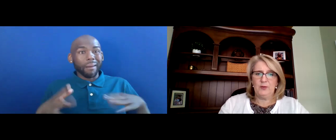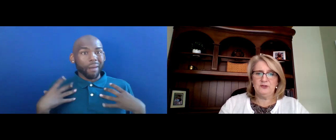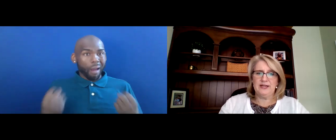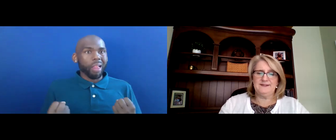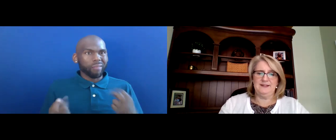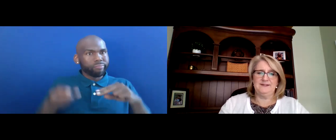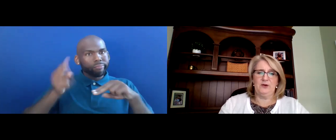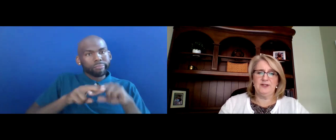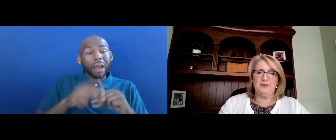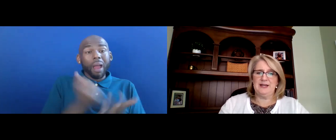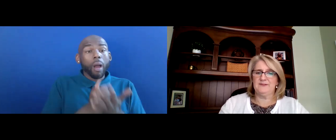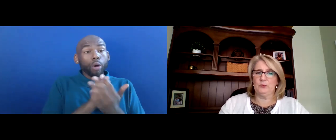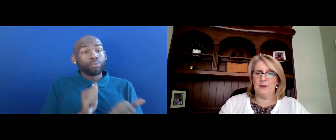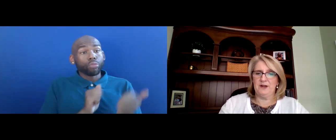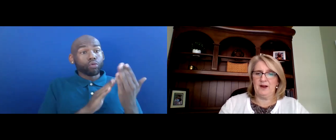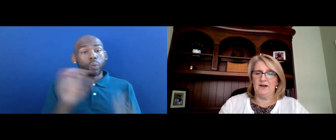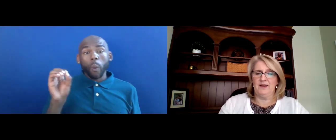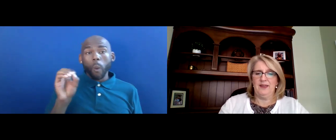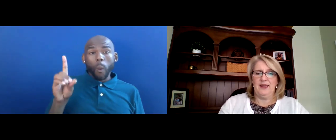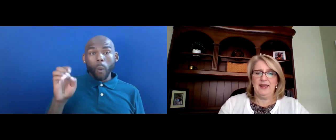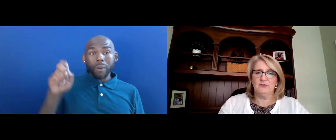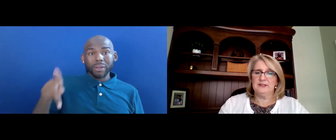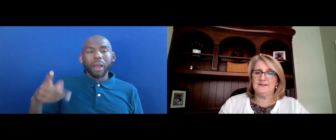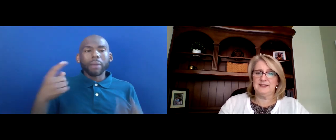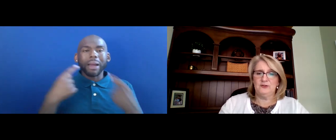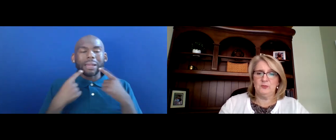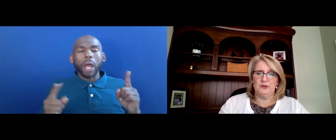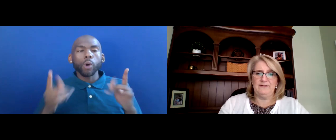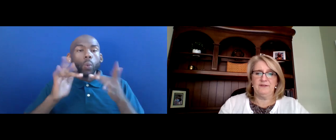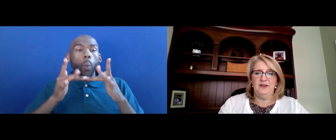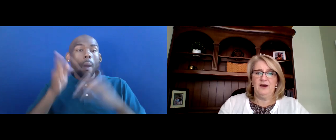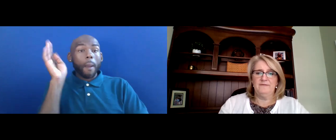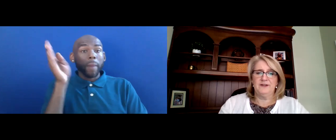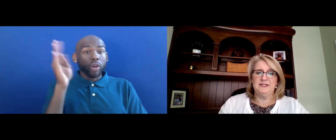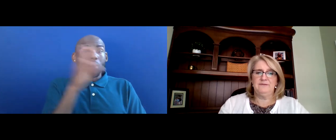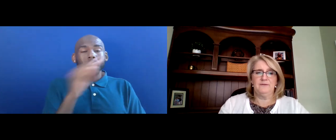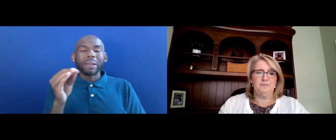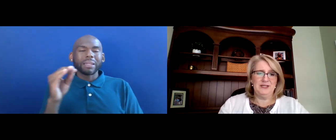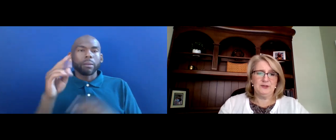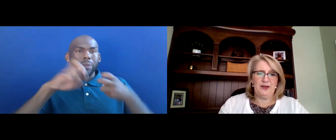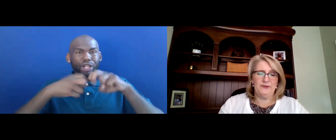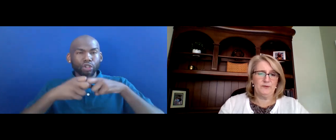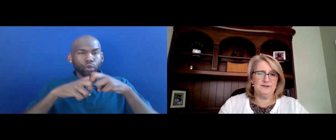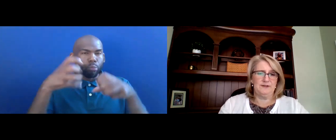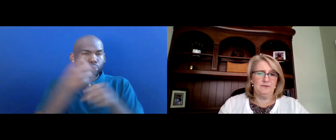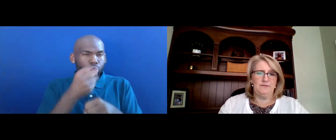TO HELP ADDRESS THIS, ODEP ANNOUNCED A WEBINAR AND RELEASED AN ISSUE BRIEF ON FUNDING FOR MENTAL HEALTH SERVICE DELIVERY